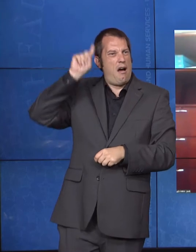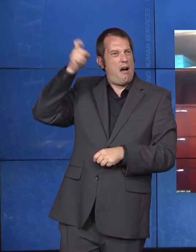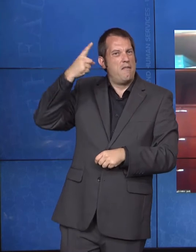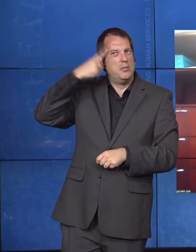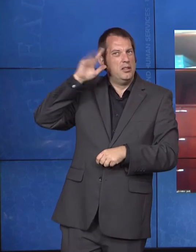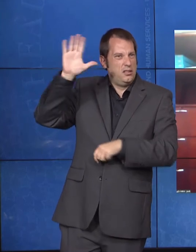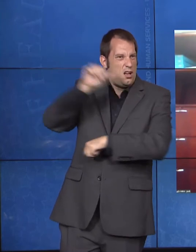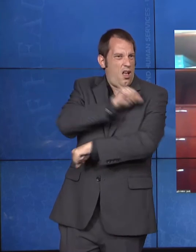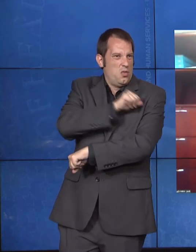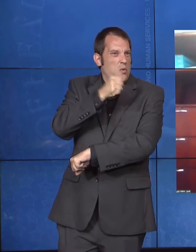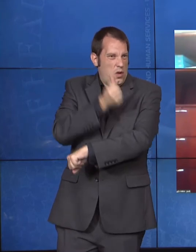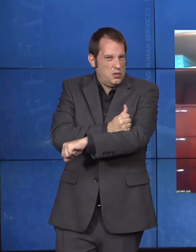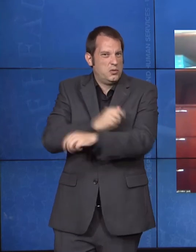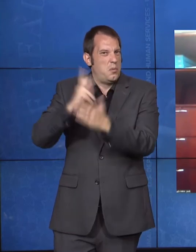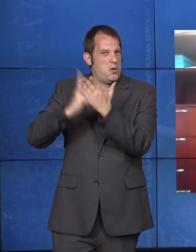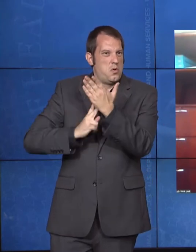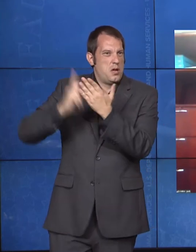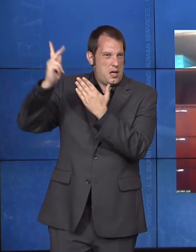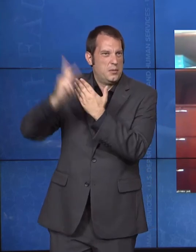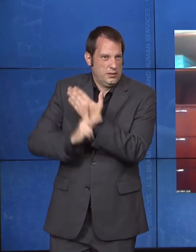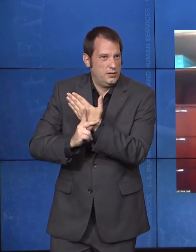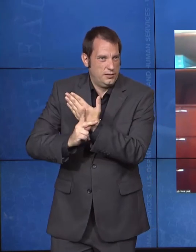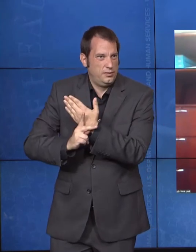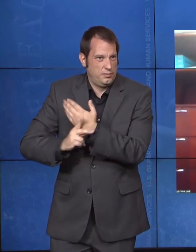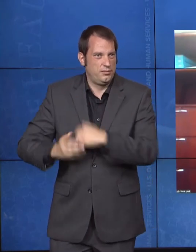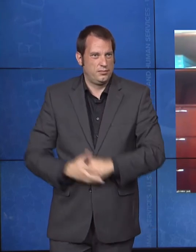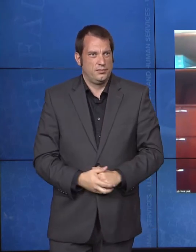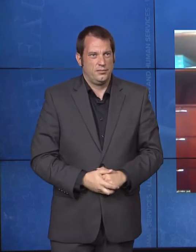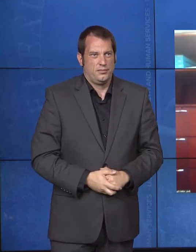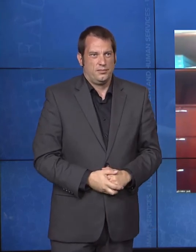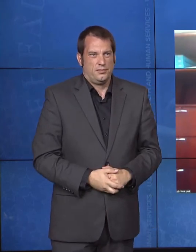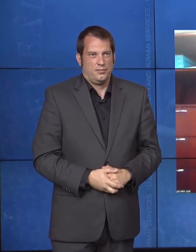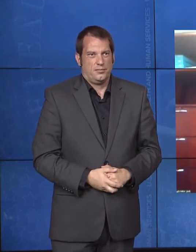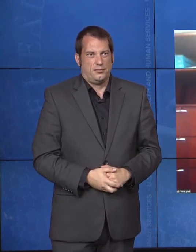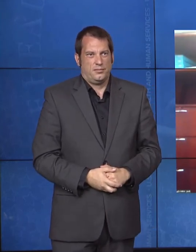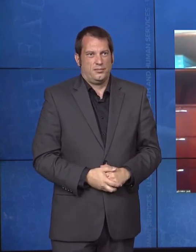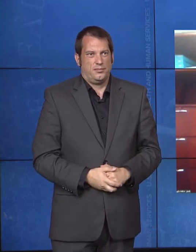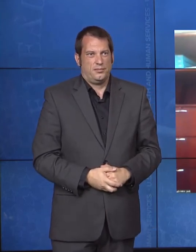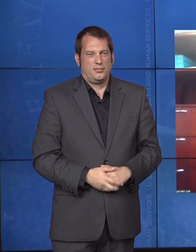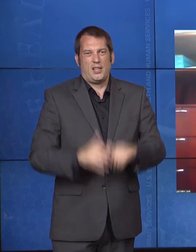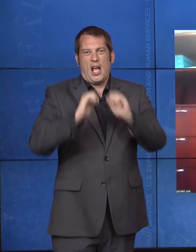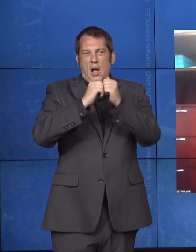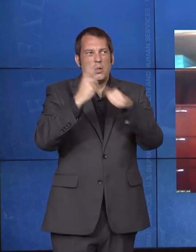some of the 1915 CNI authorities that can expand access to community-based care.